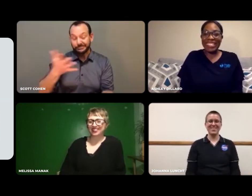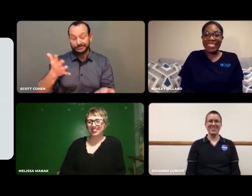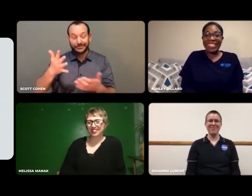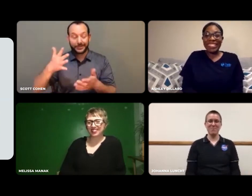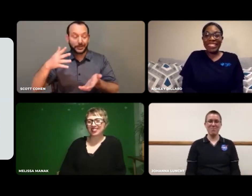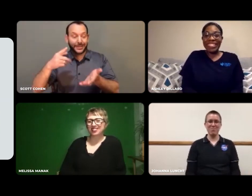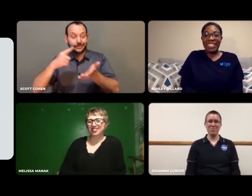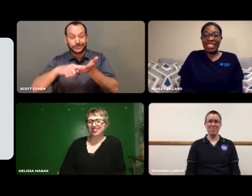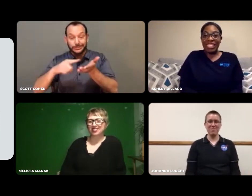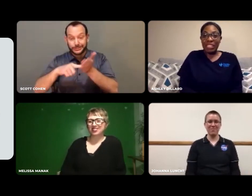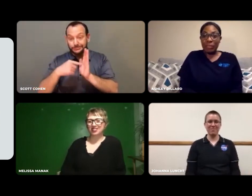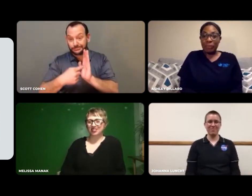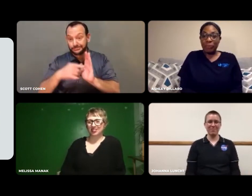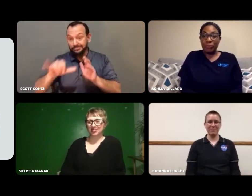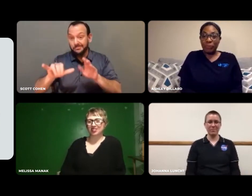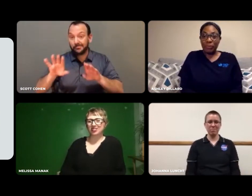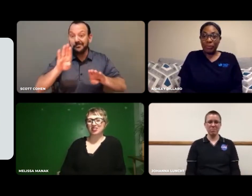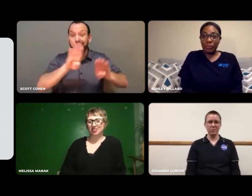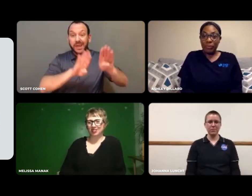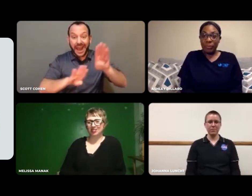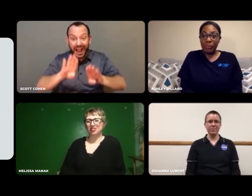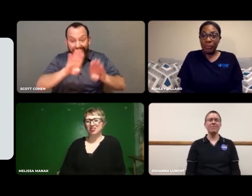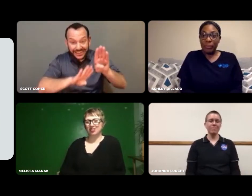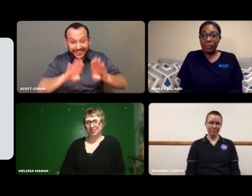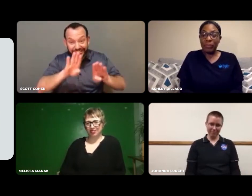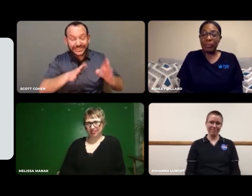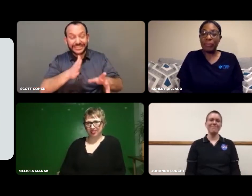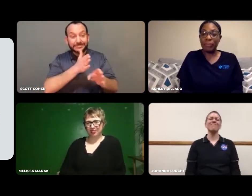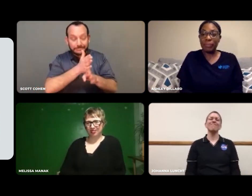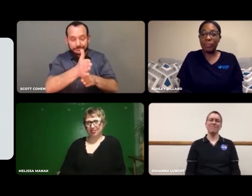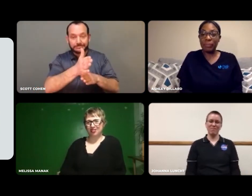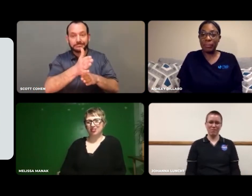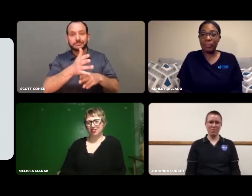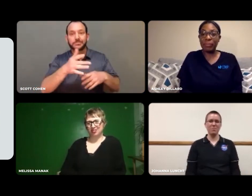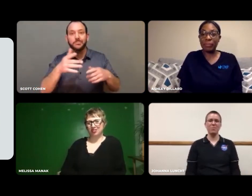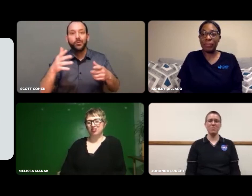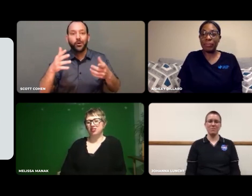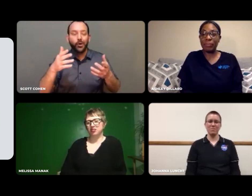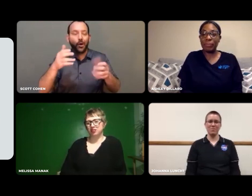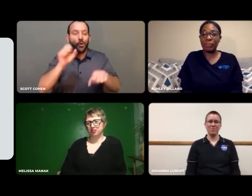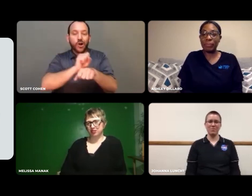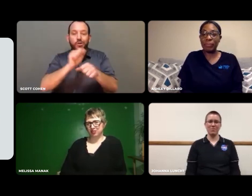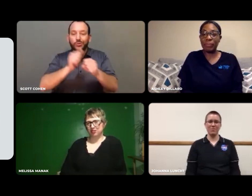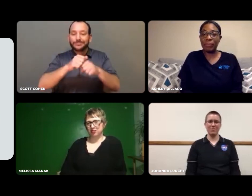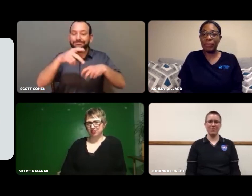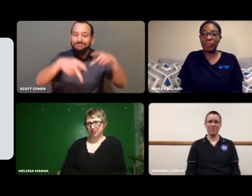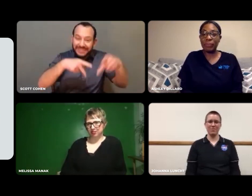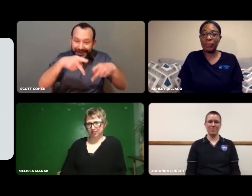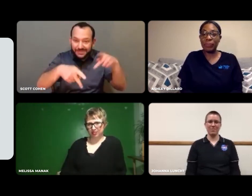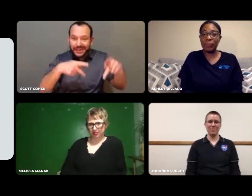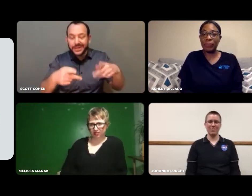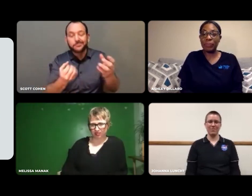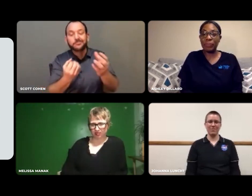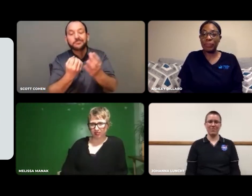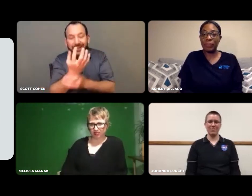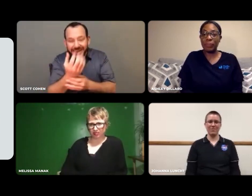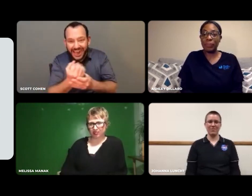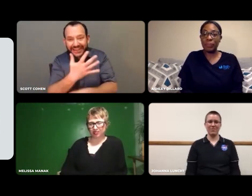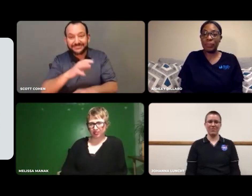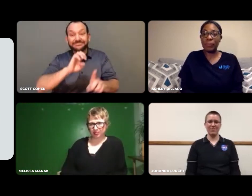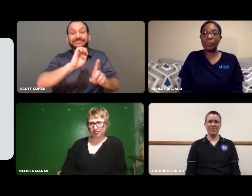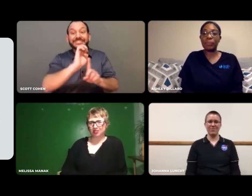Yeah, research actually shows that the field of biology -- working with people, plants,